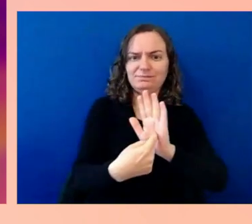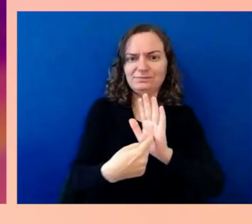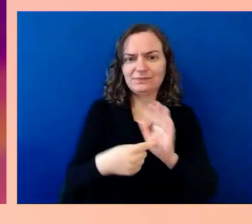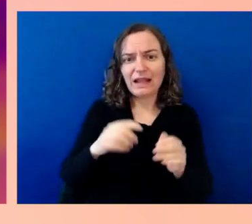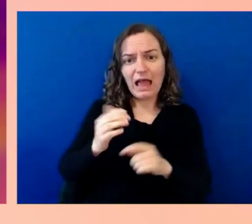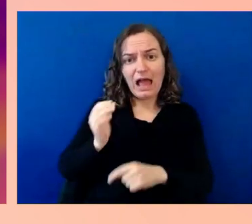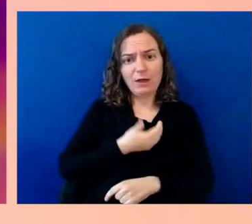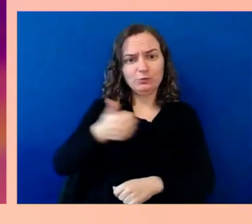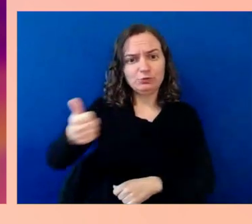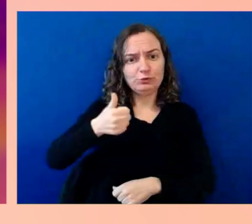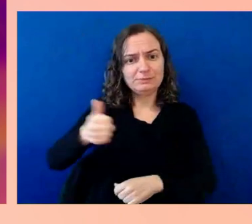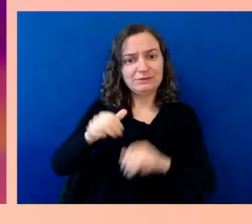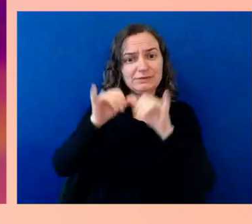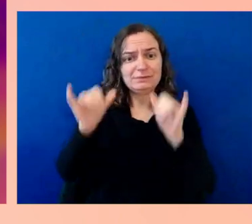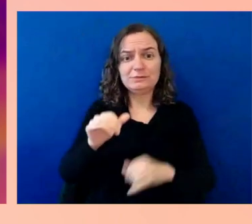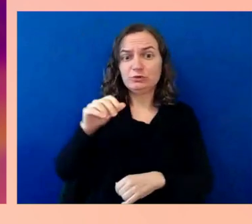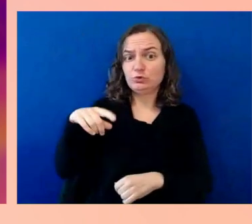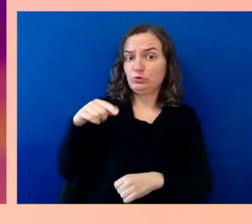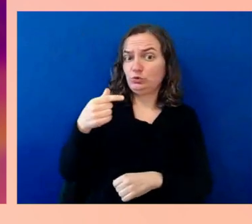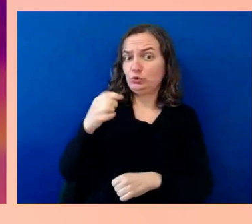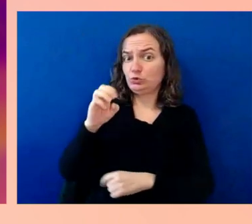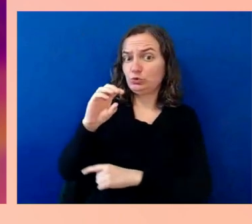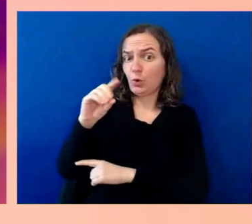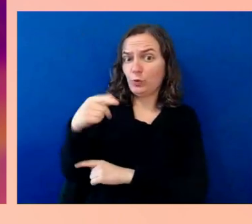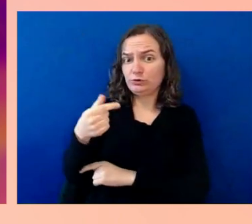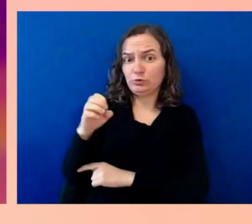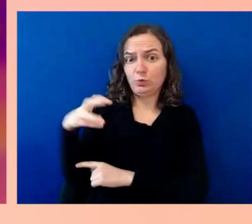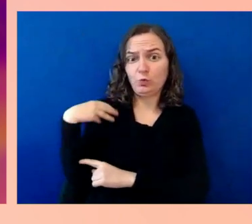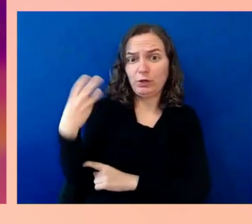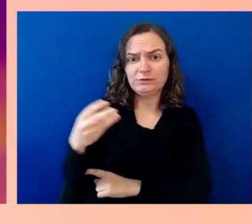to start to bind the country together.